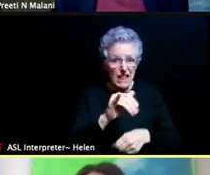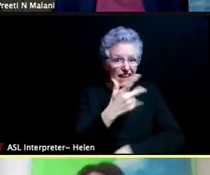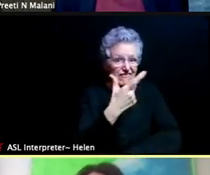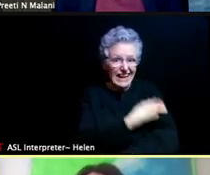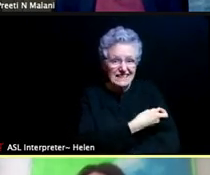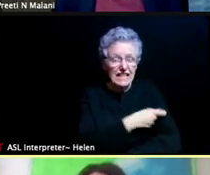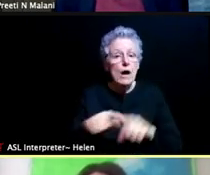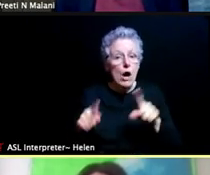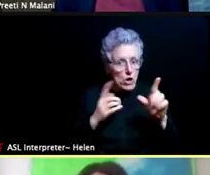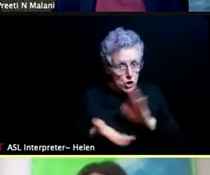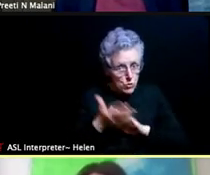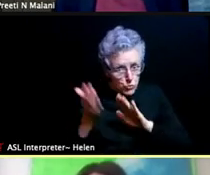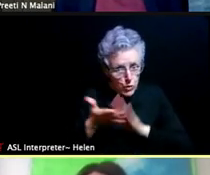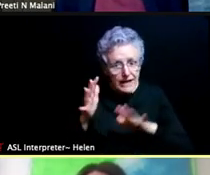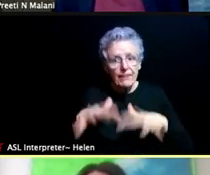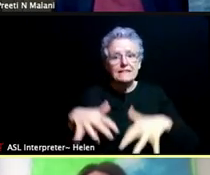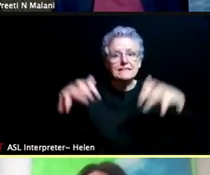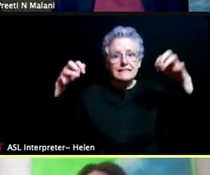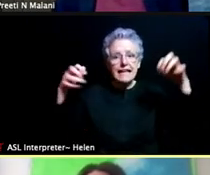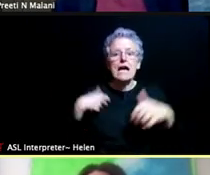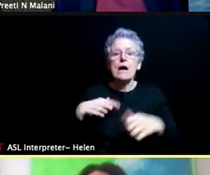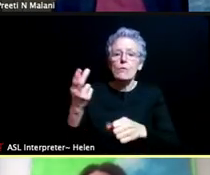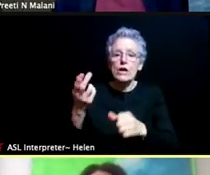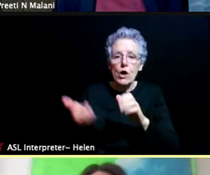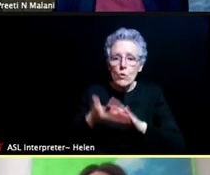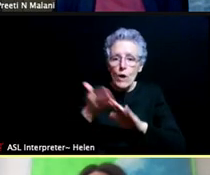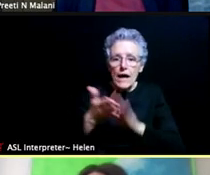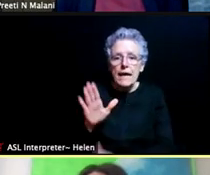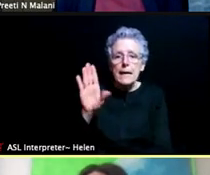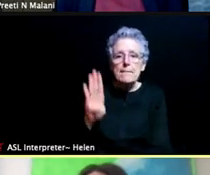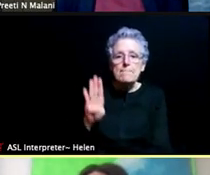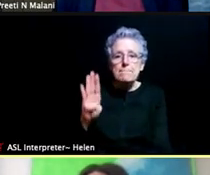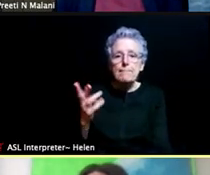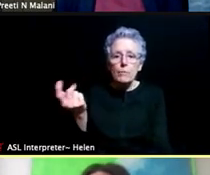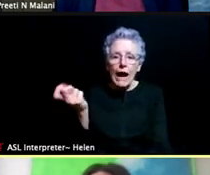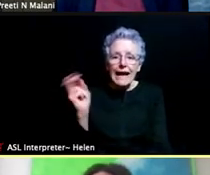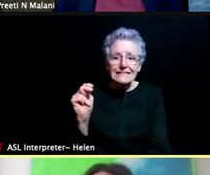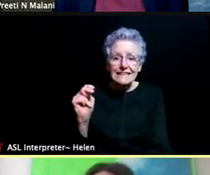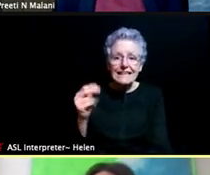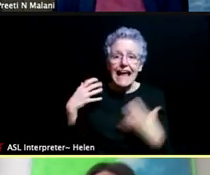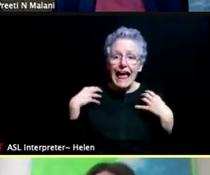or running our Brighton Health Center facility. We've done several community outreach,